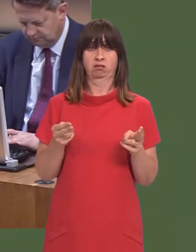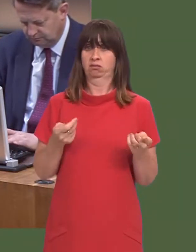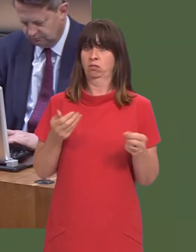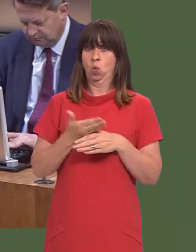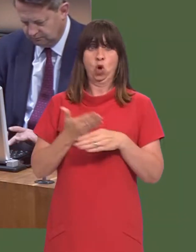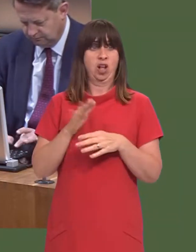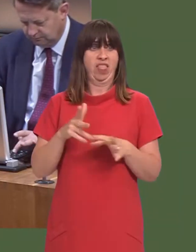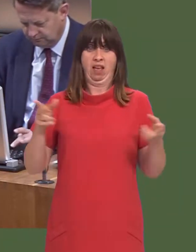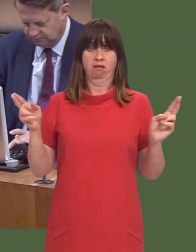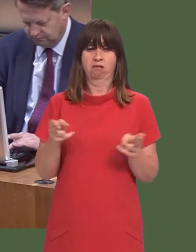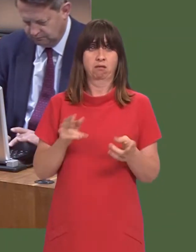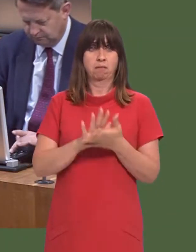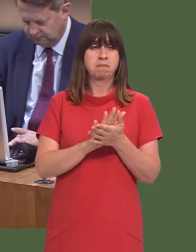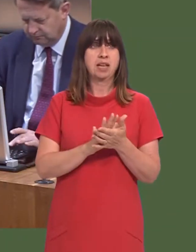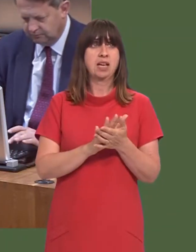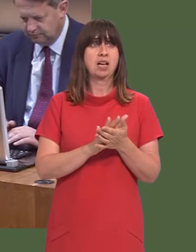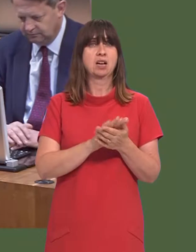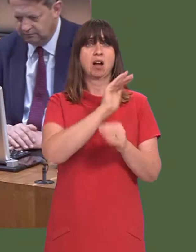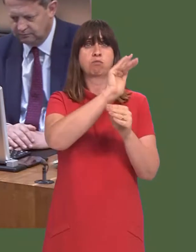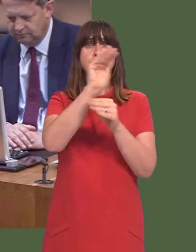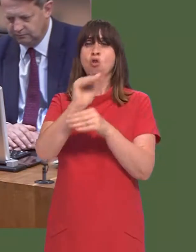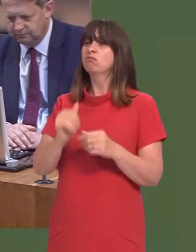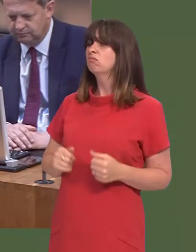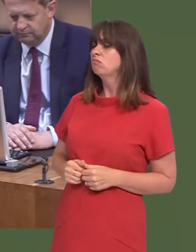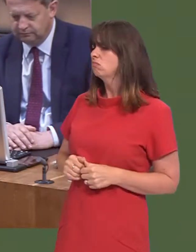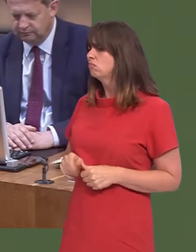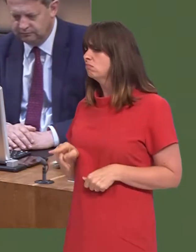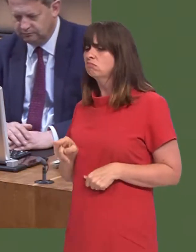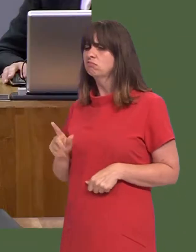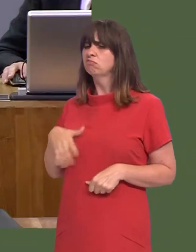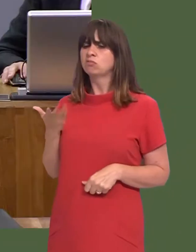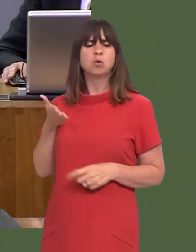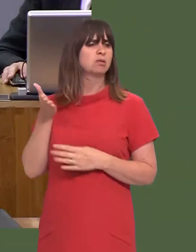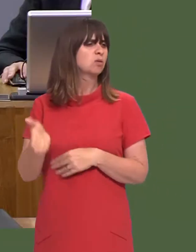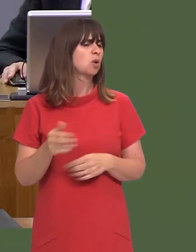to provide a service for their students, and possibly no longer able to attract an extra income as a result.